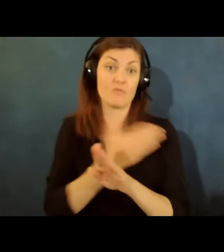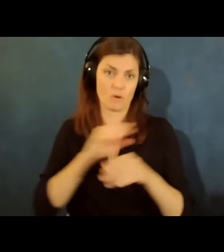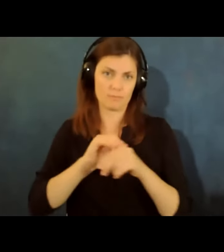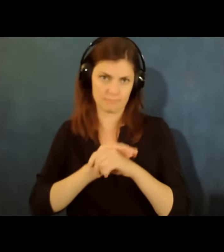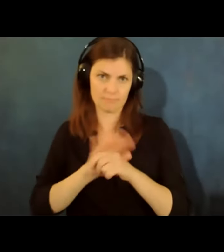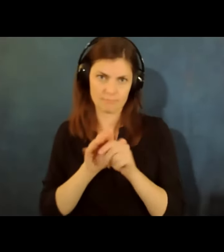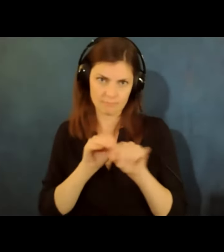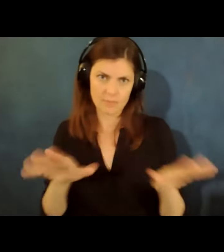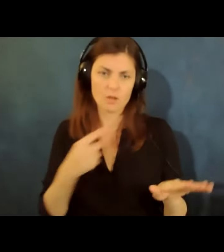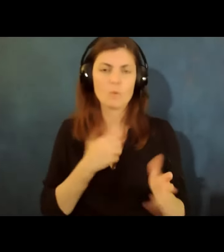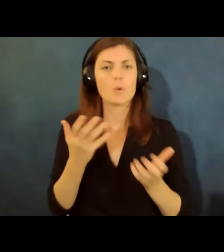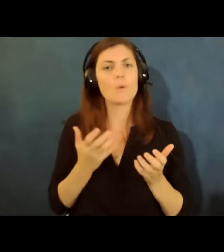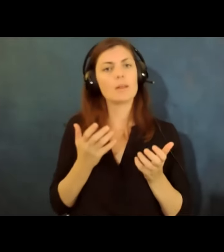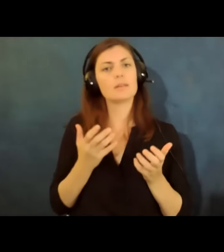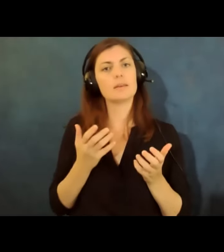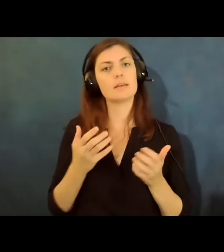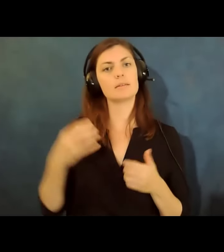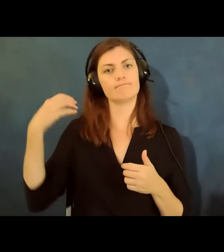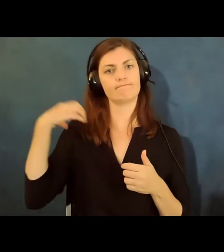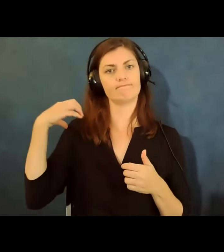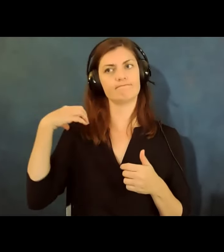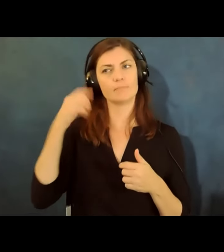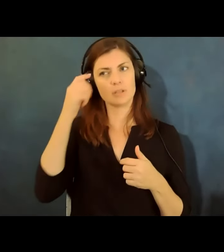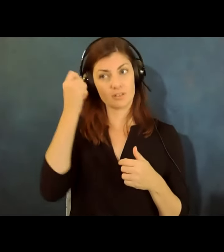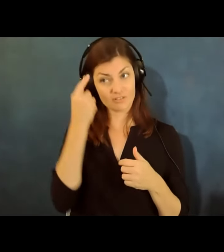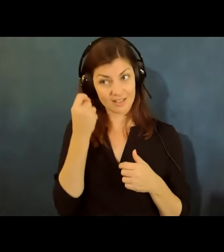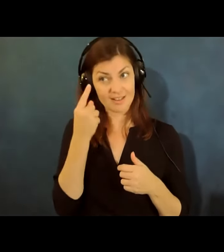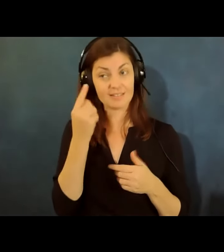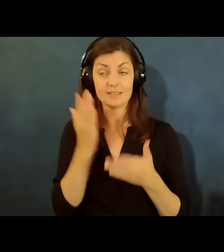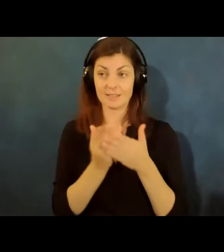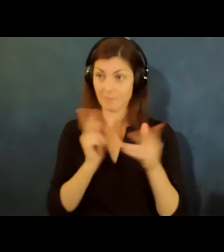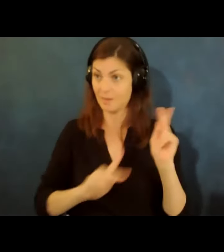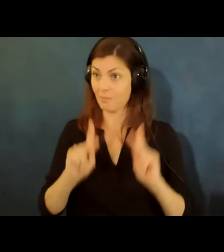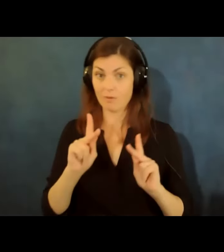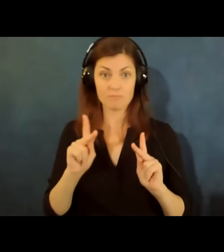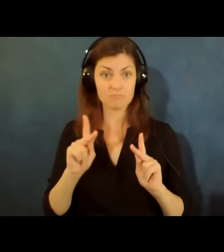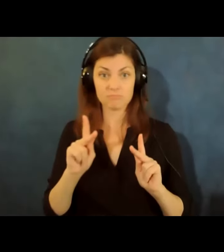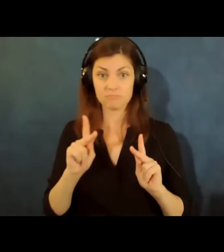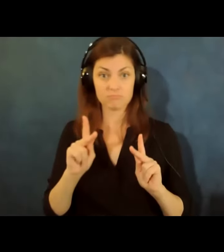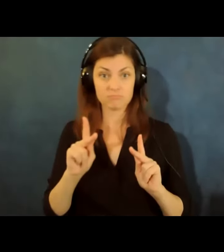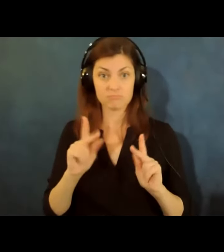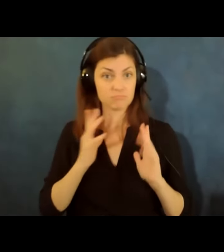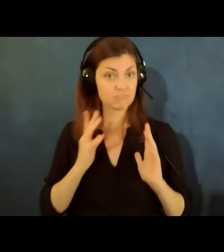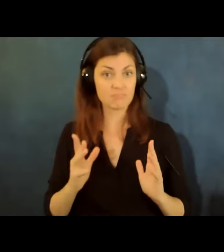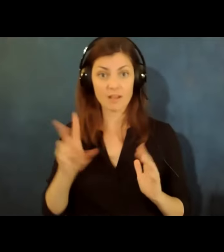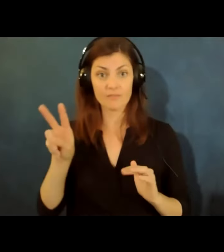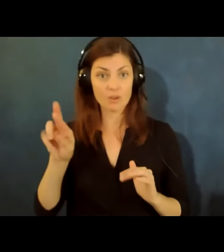was for entities to realize that some people have no problem doing video remote interpreting